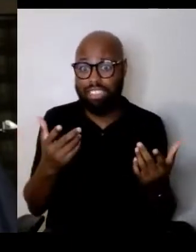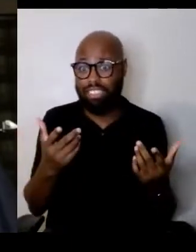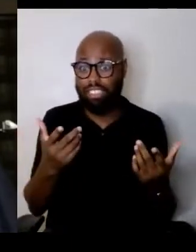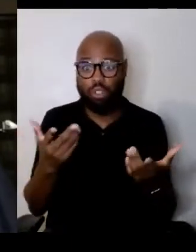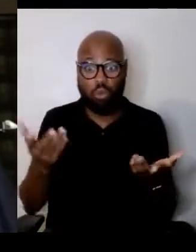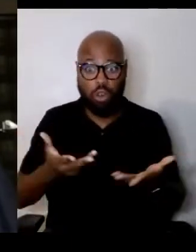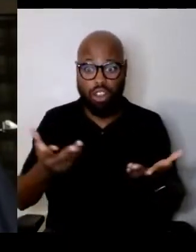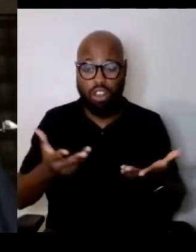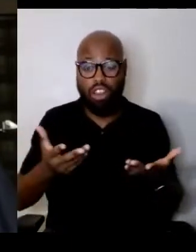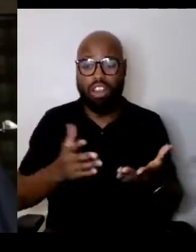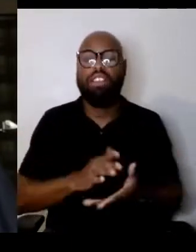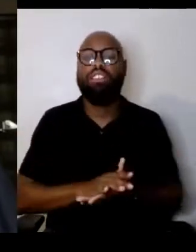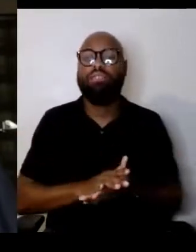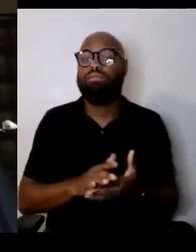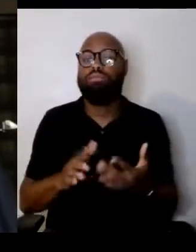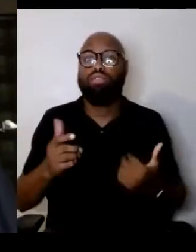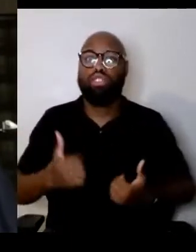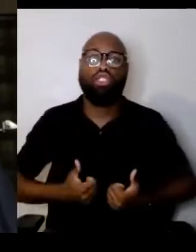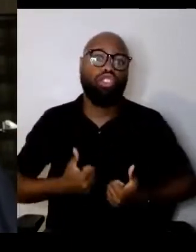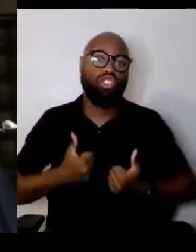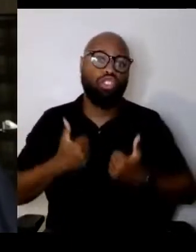to survival are your parents who care for you.